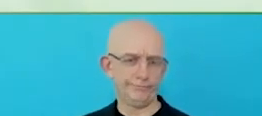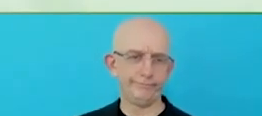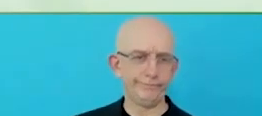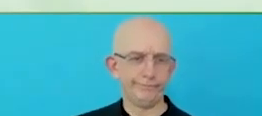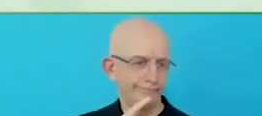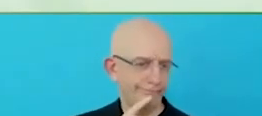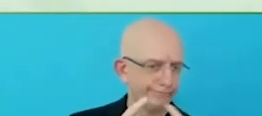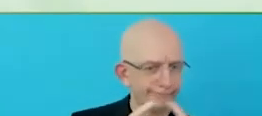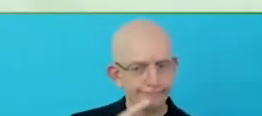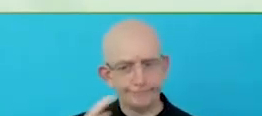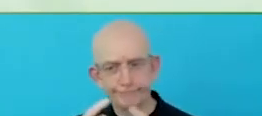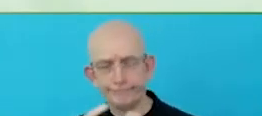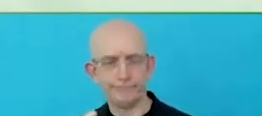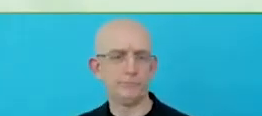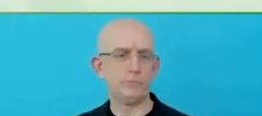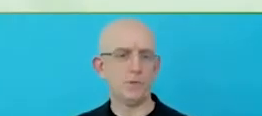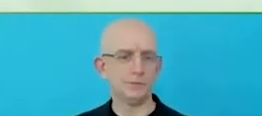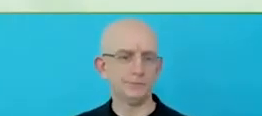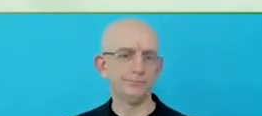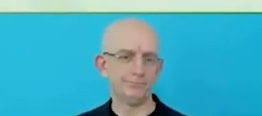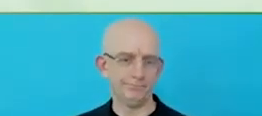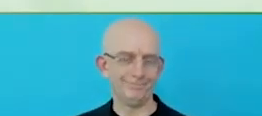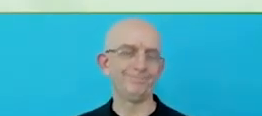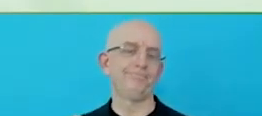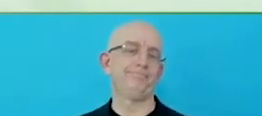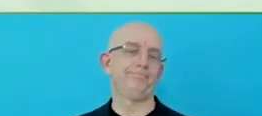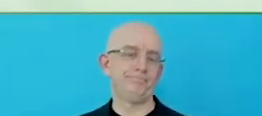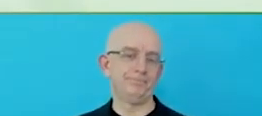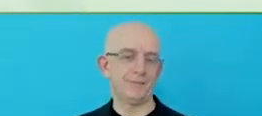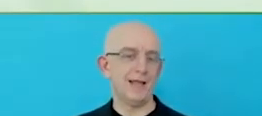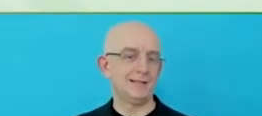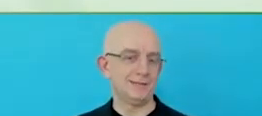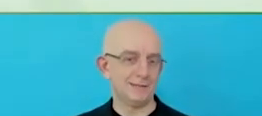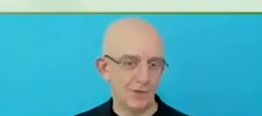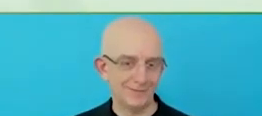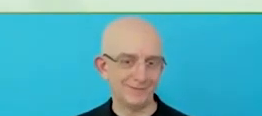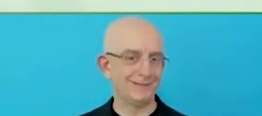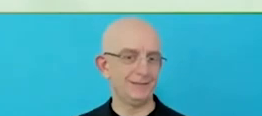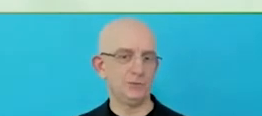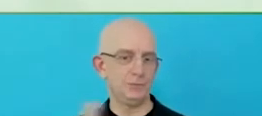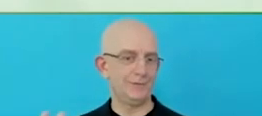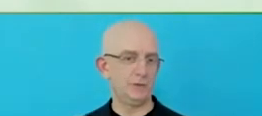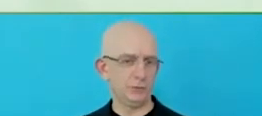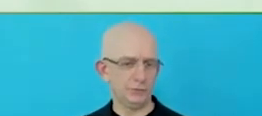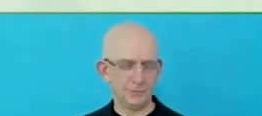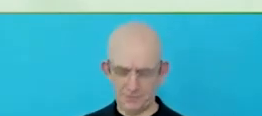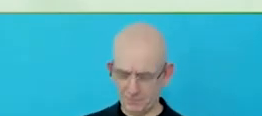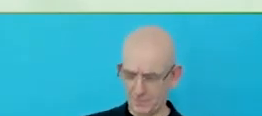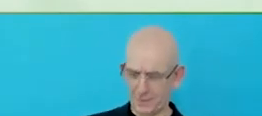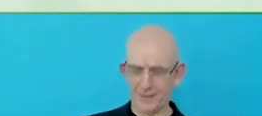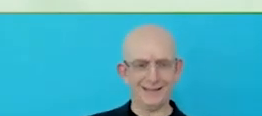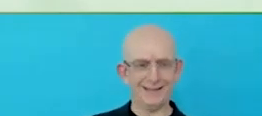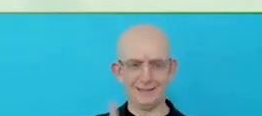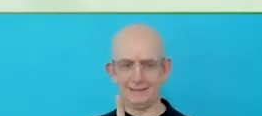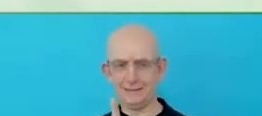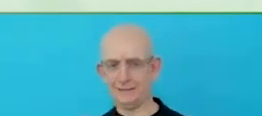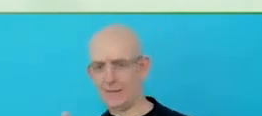It is an absolute pleasure to be with you all today, with my colleagues.